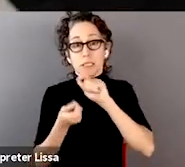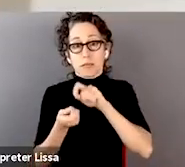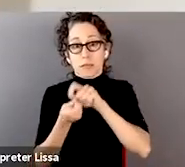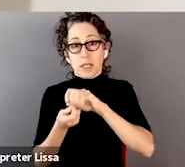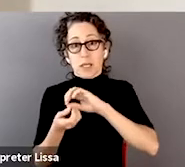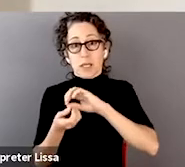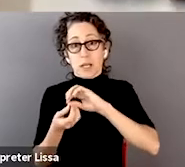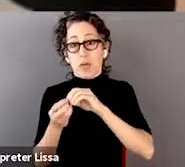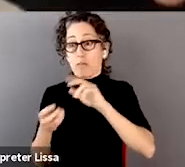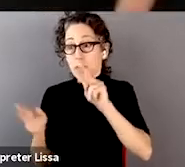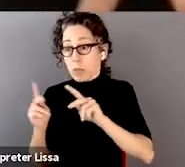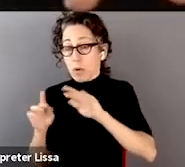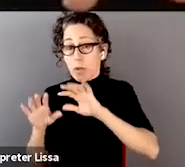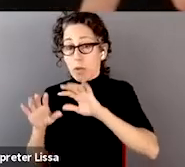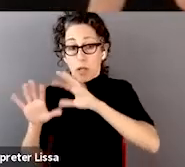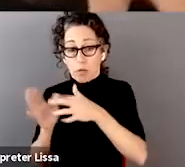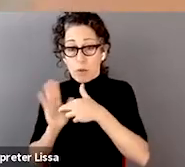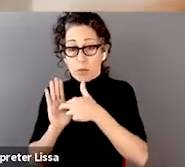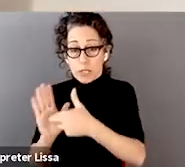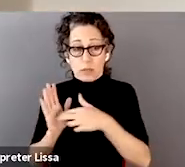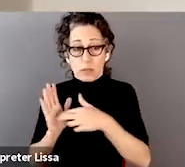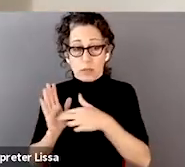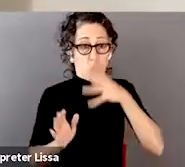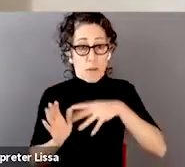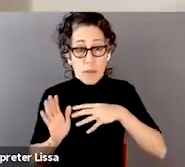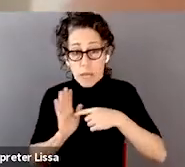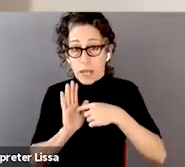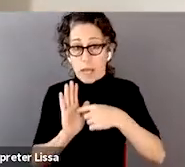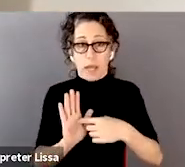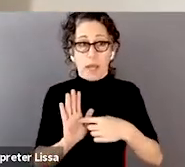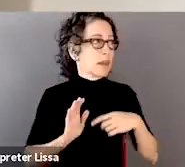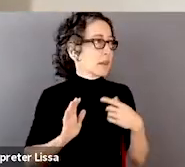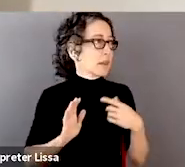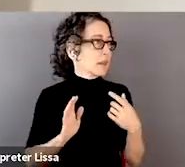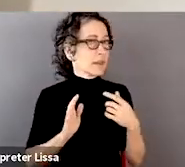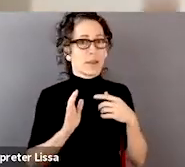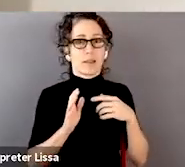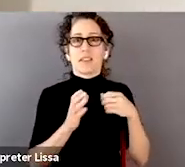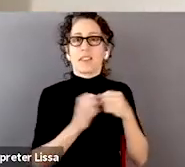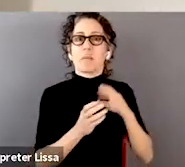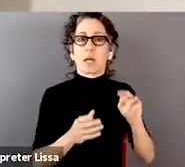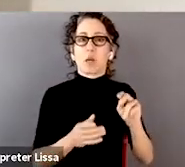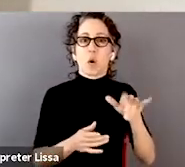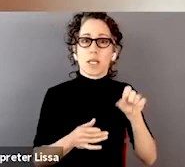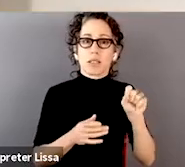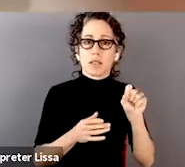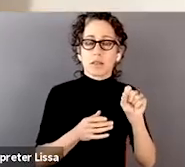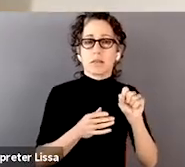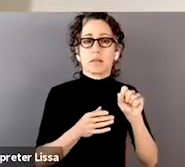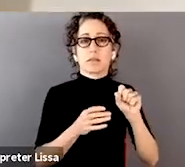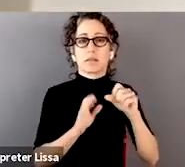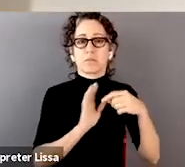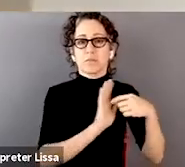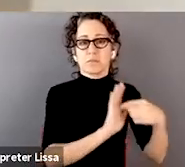and at least this mixture of minorities. And so I think one of the things I try to do also and I encourage others to do